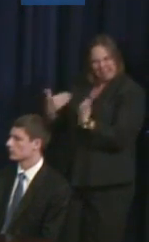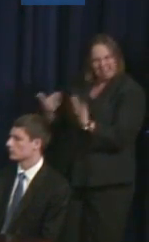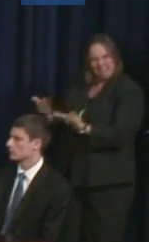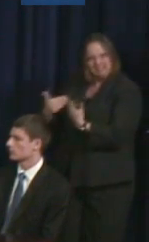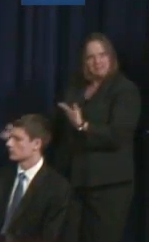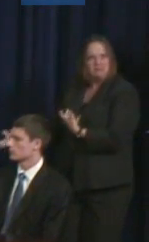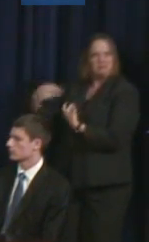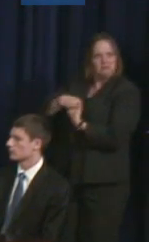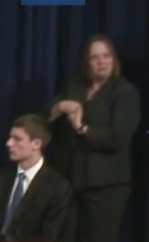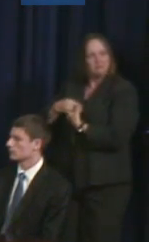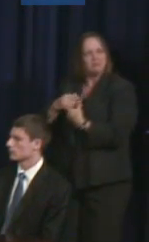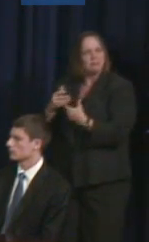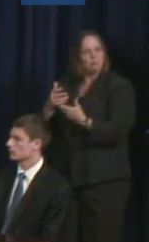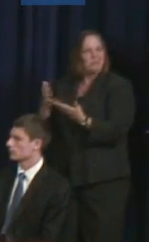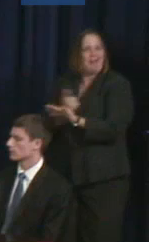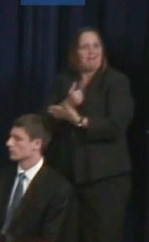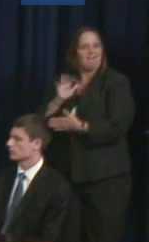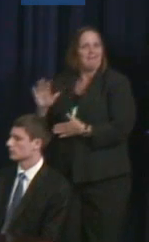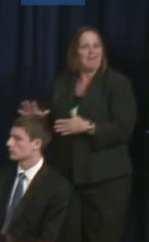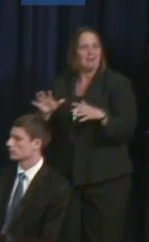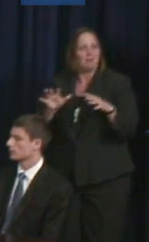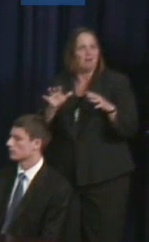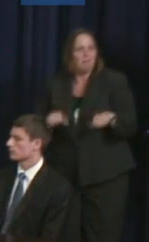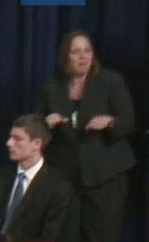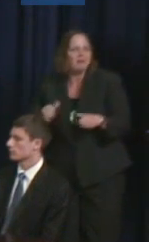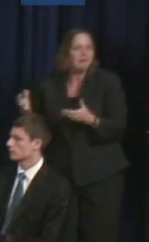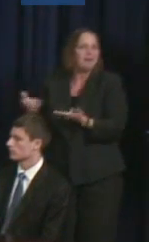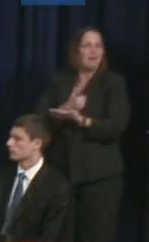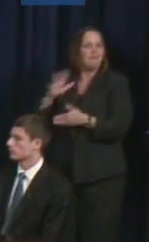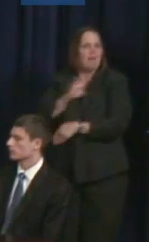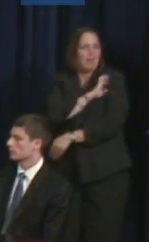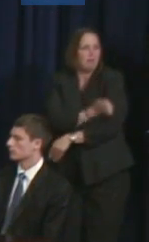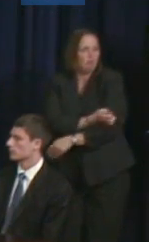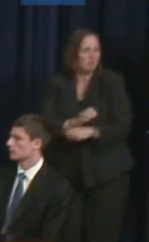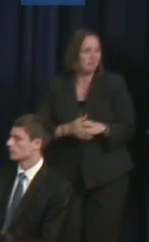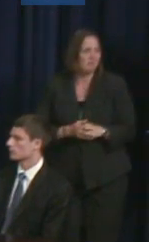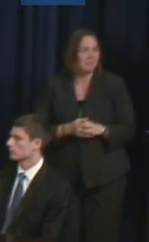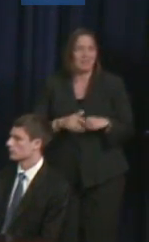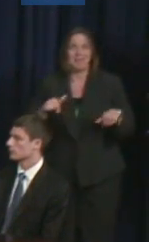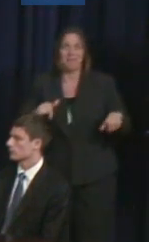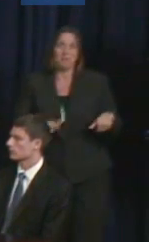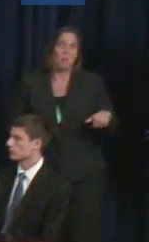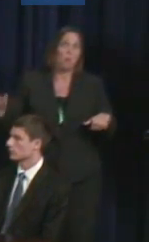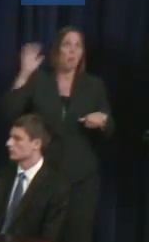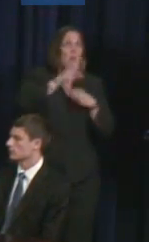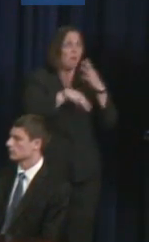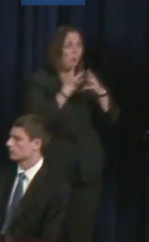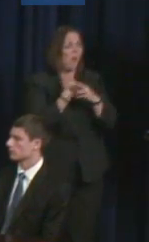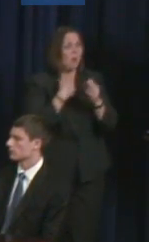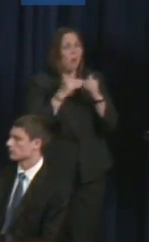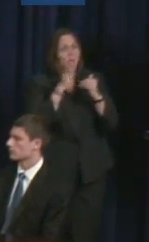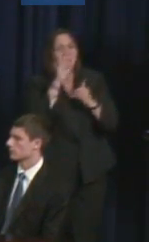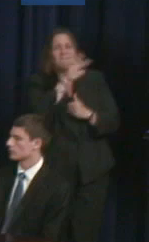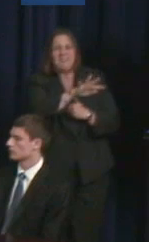And when we say we have at least 55 million disabled individuals in the world, we need more of those people